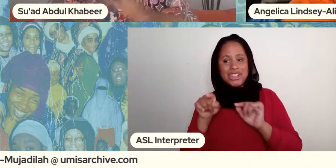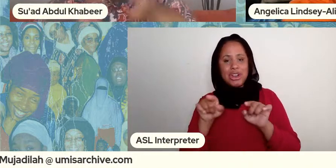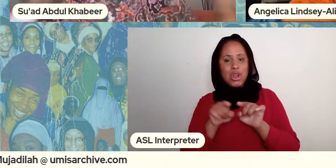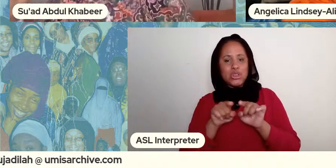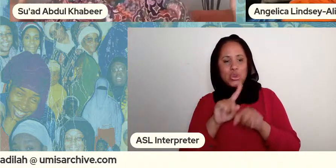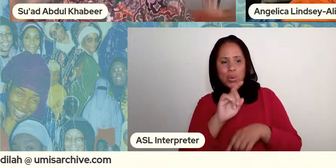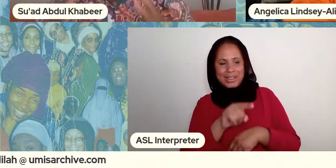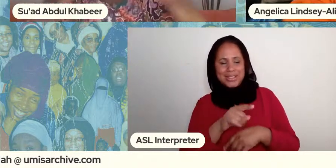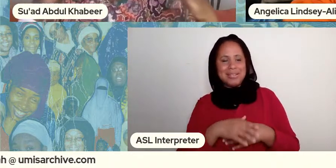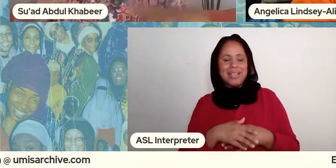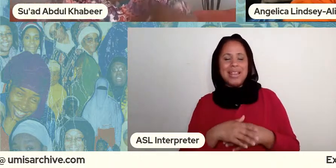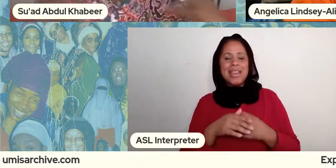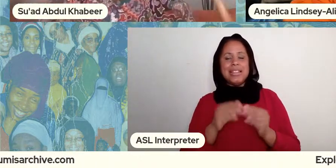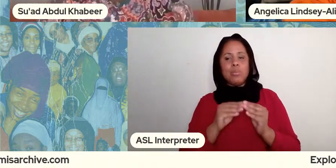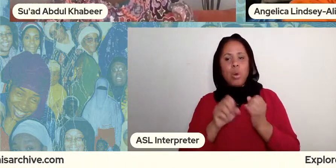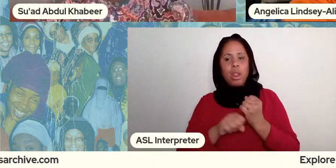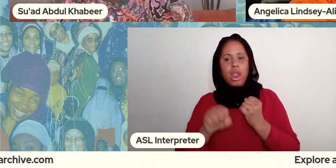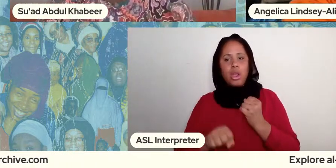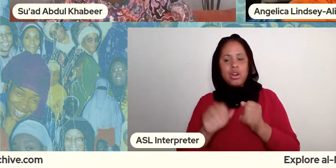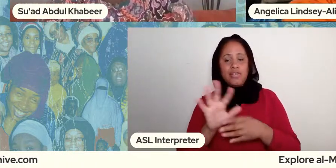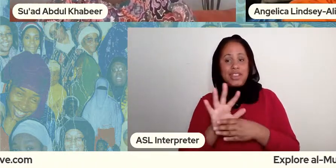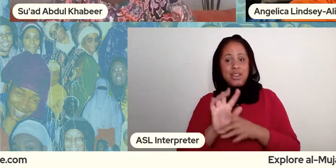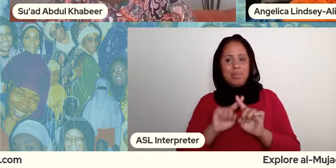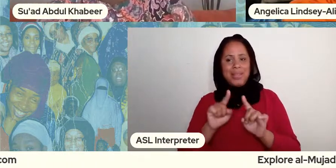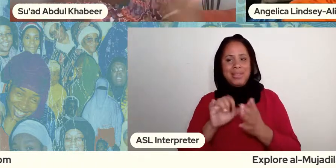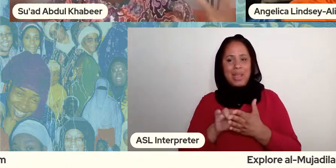so it's a much longer thing but that was one clip i pulled out because i thought might be something